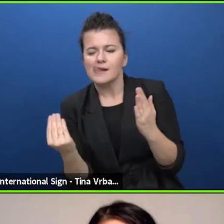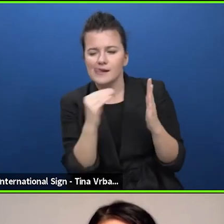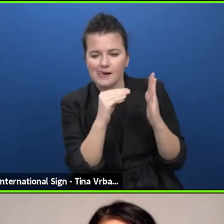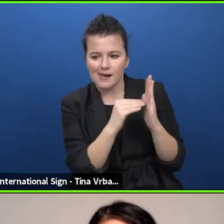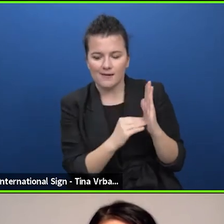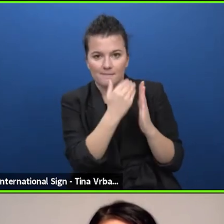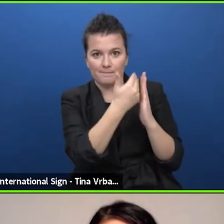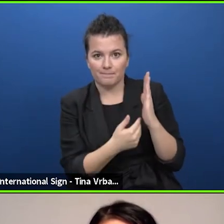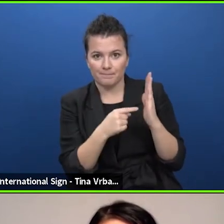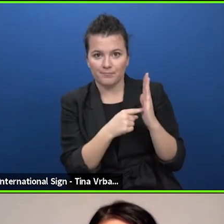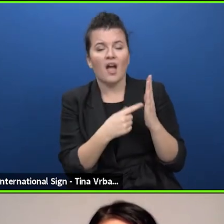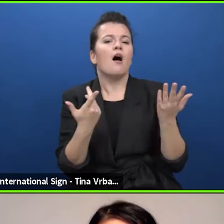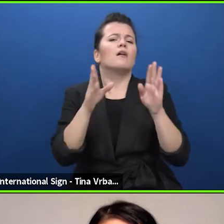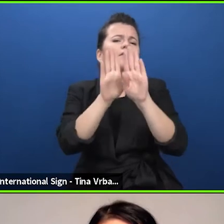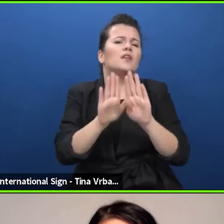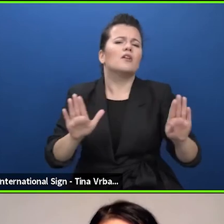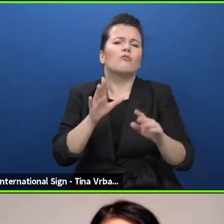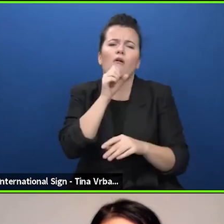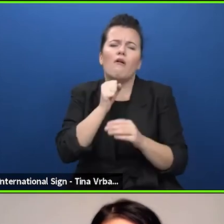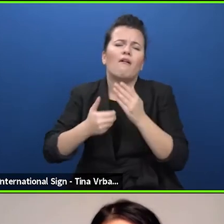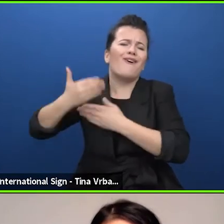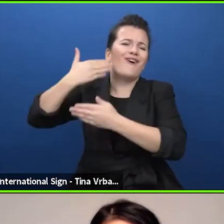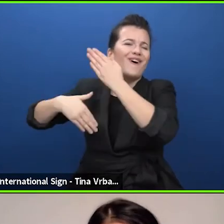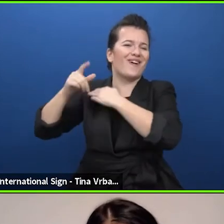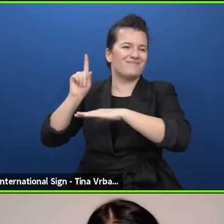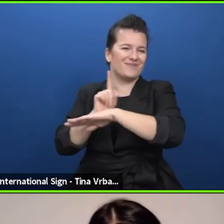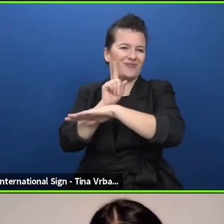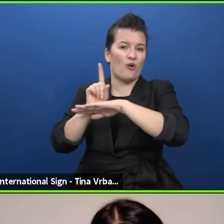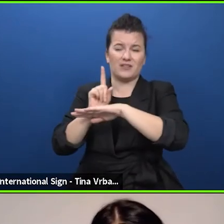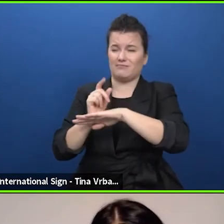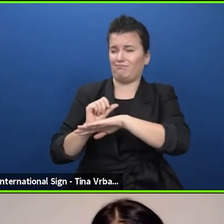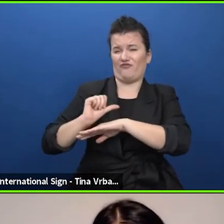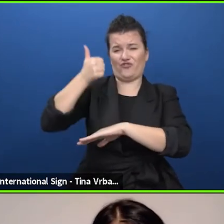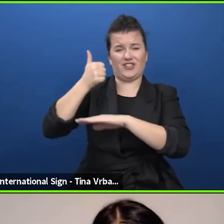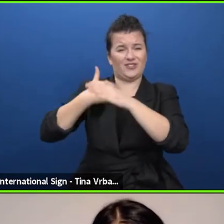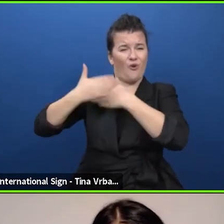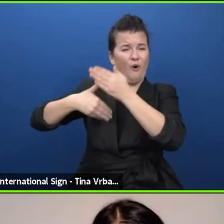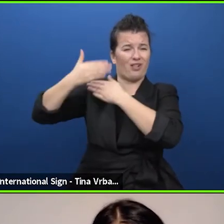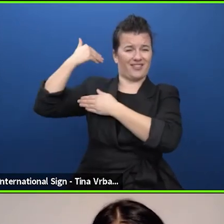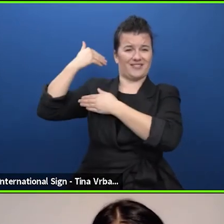forms as we heard already this morning and the one that helps us think outside the box